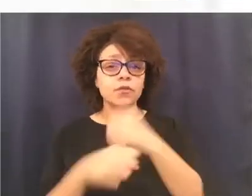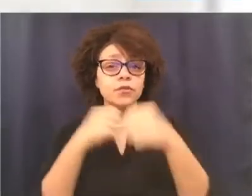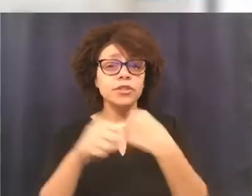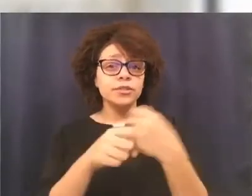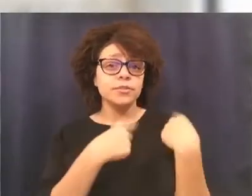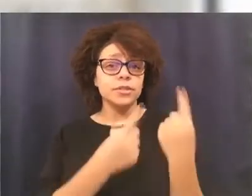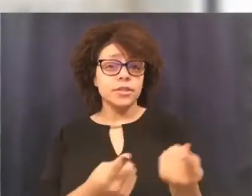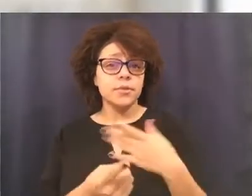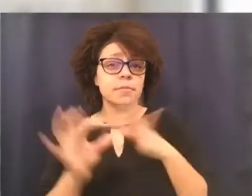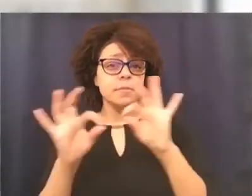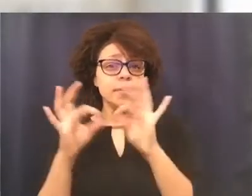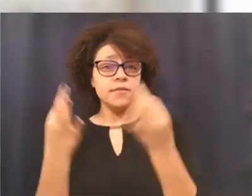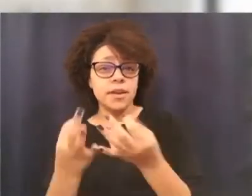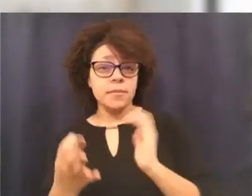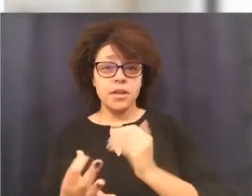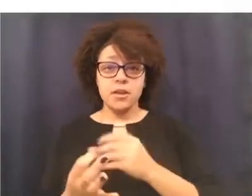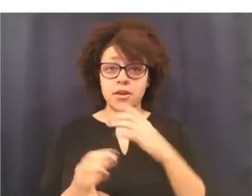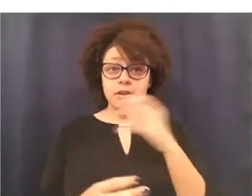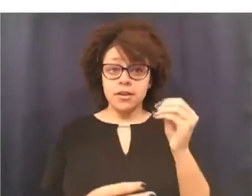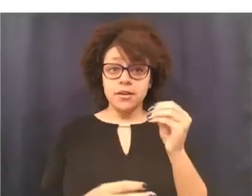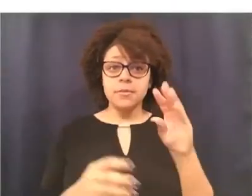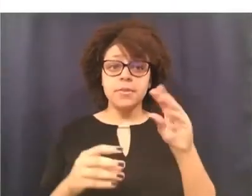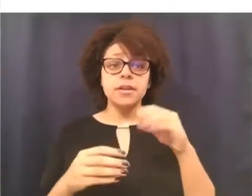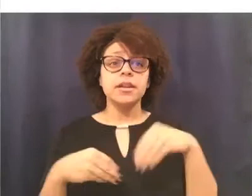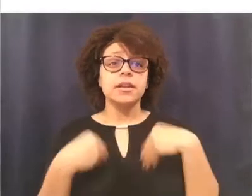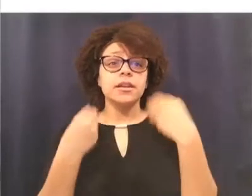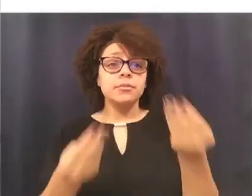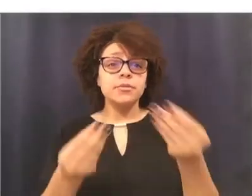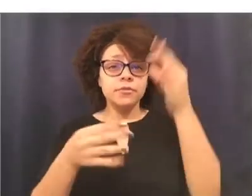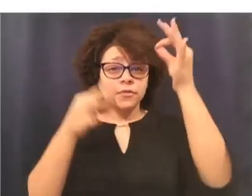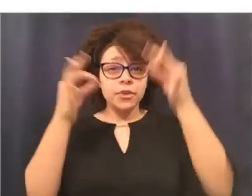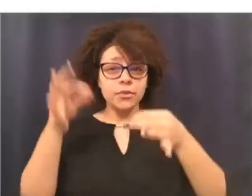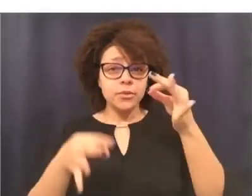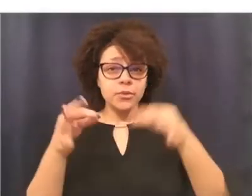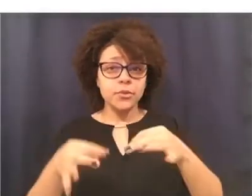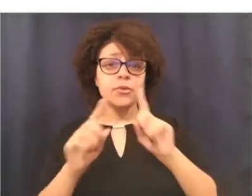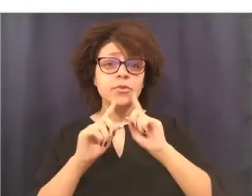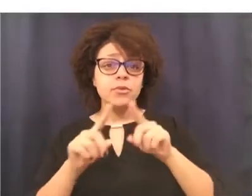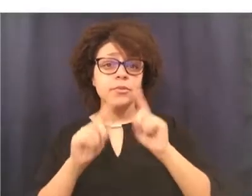Now for 40 years my family, and our firm, have been providing the highest quality court